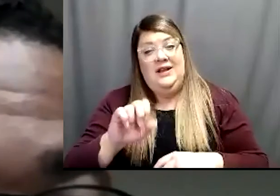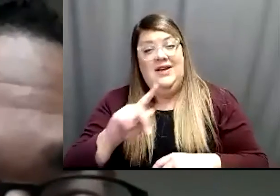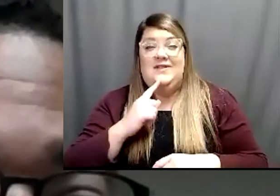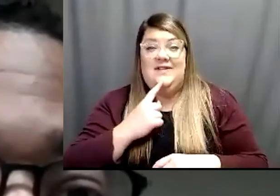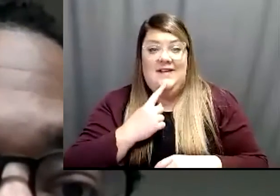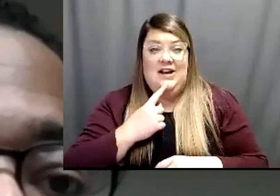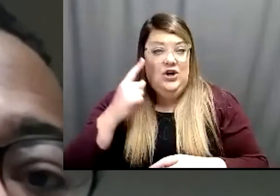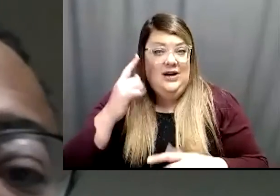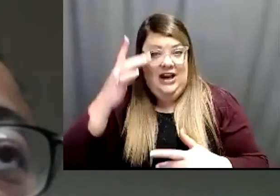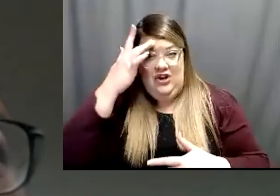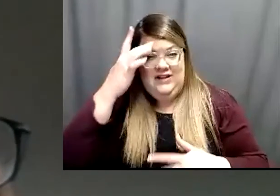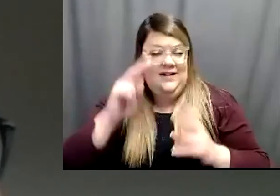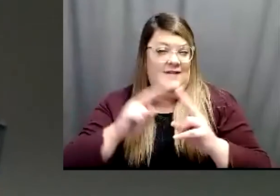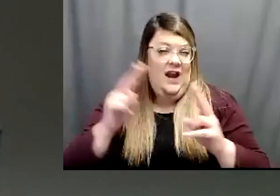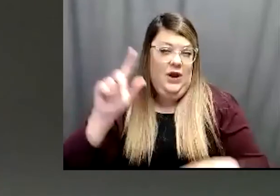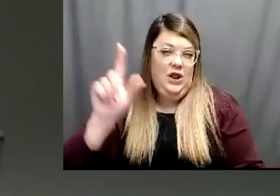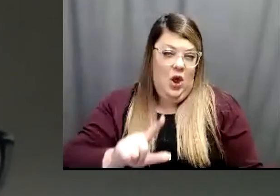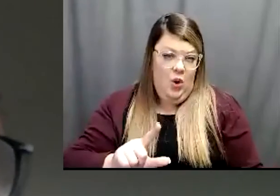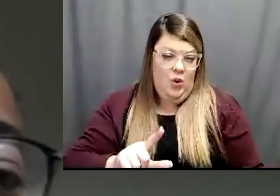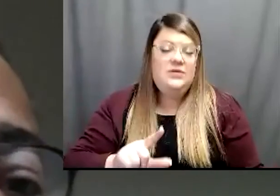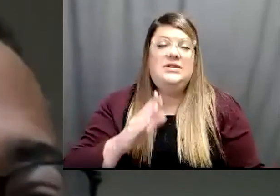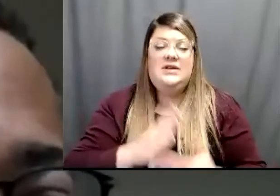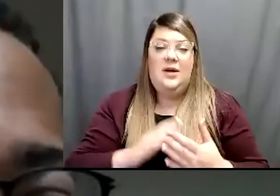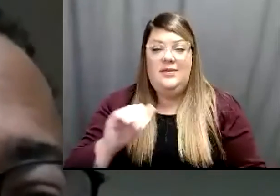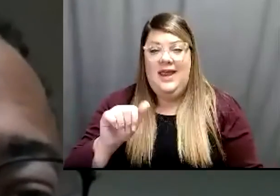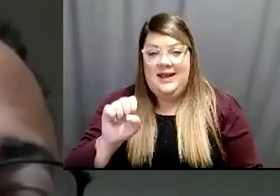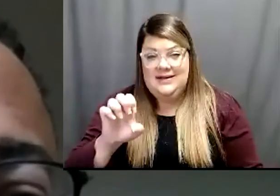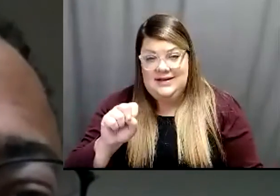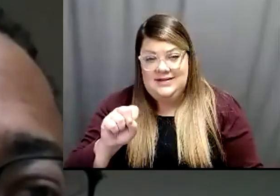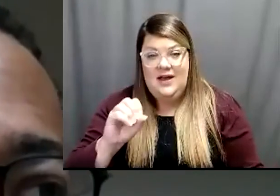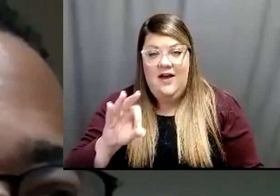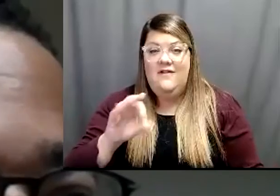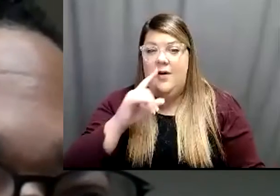you know there's been cases of course of you know of blood clots and associated with some vaccines.